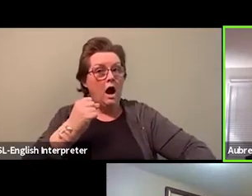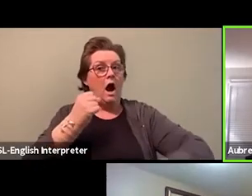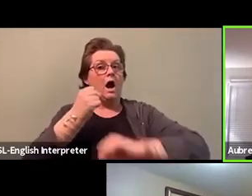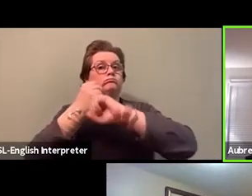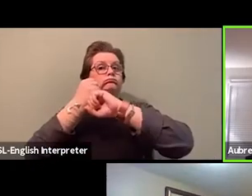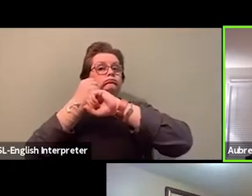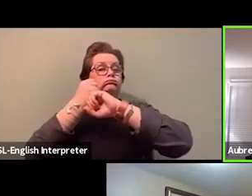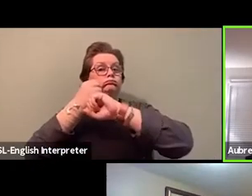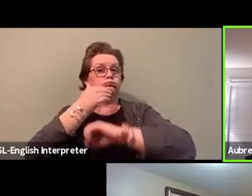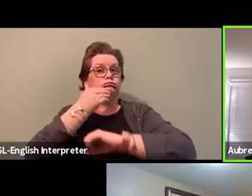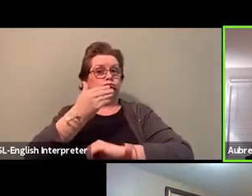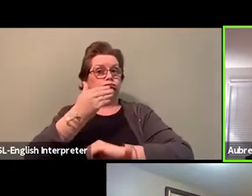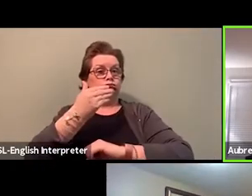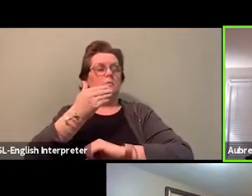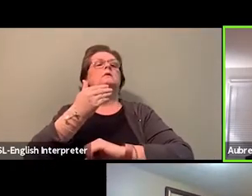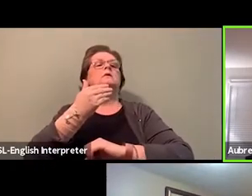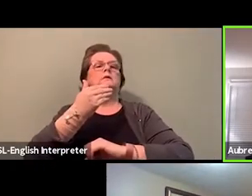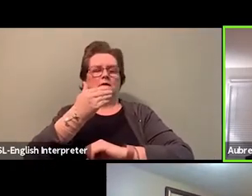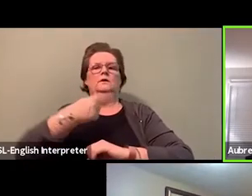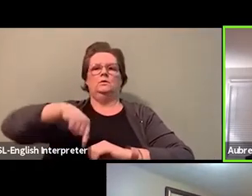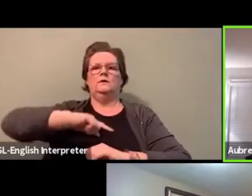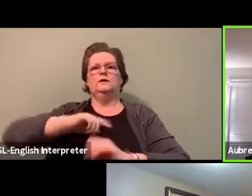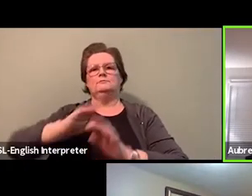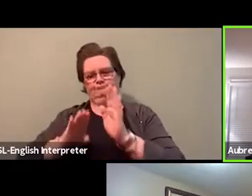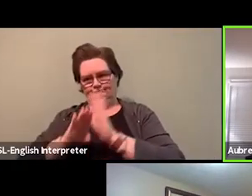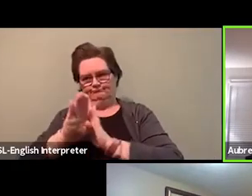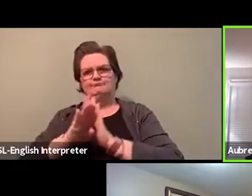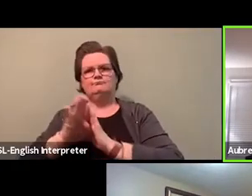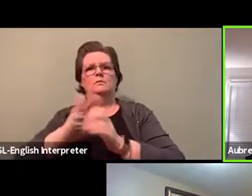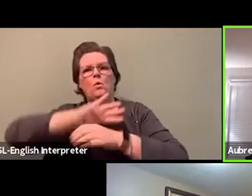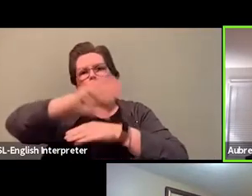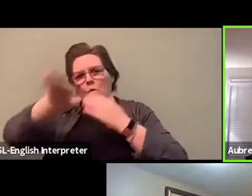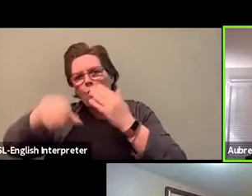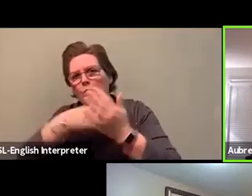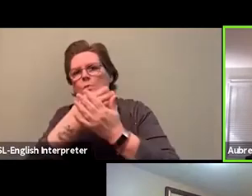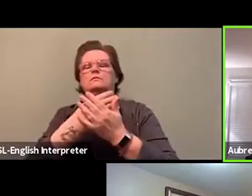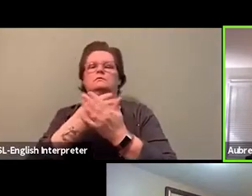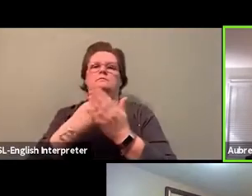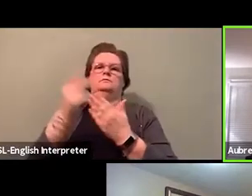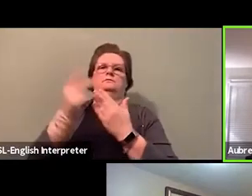what the Employment Equity Program, which we deem as like equitable hiring .